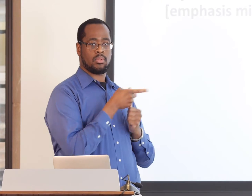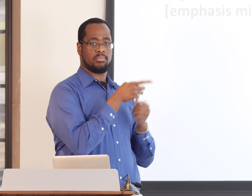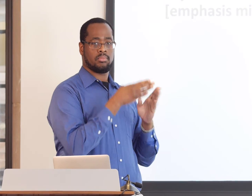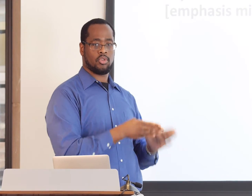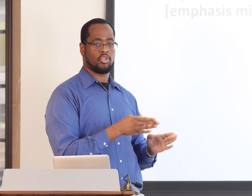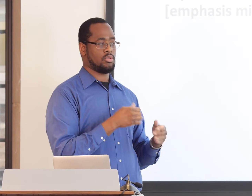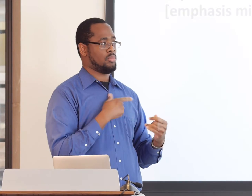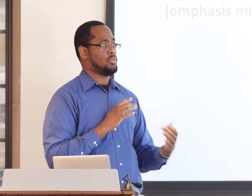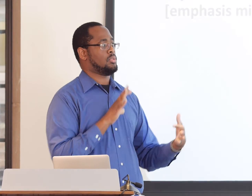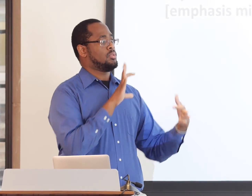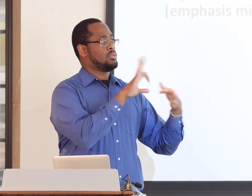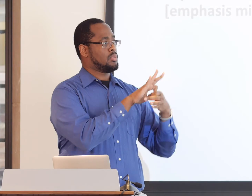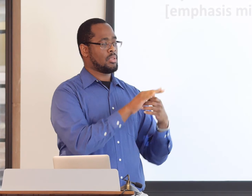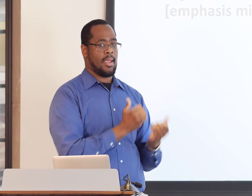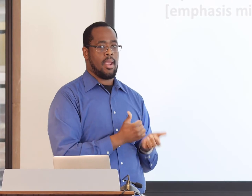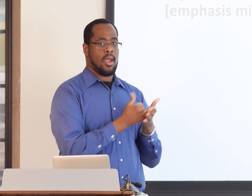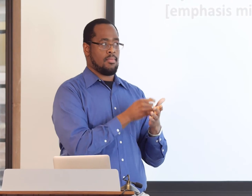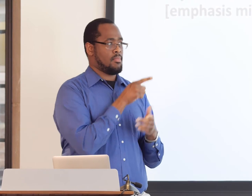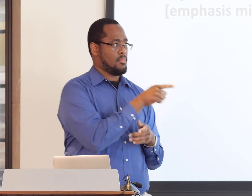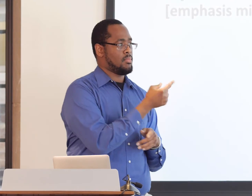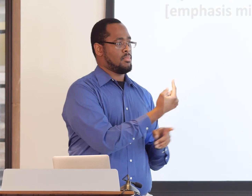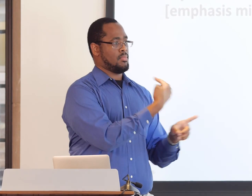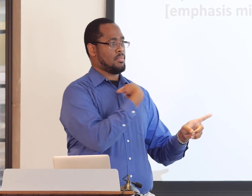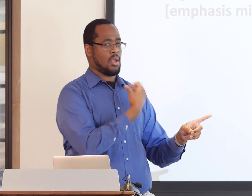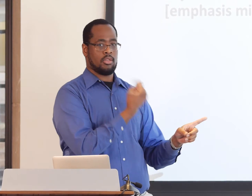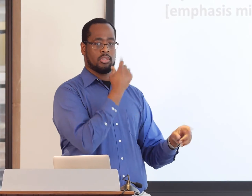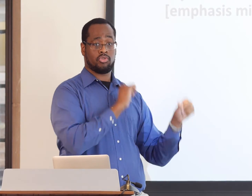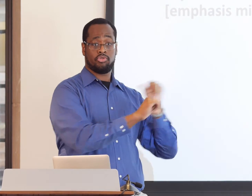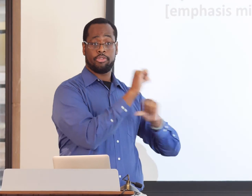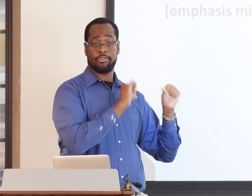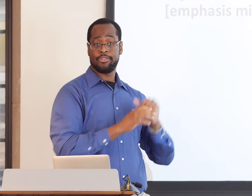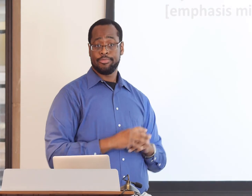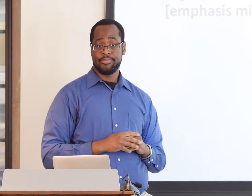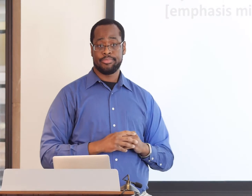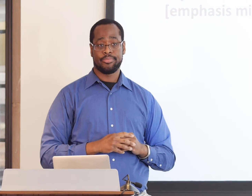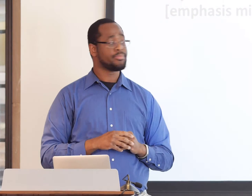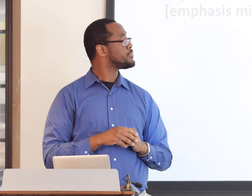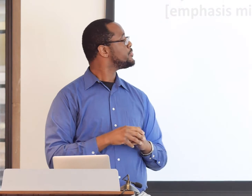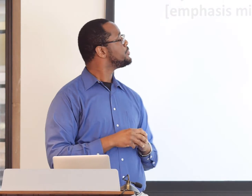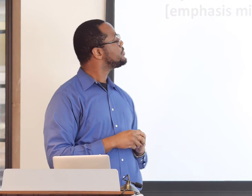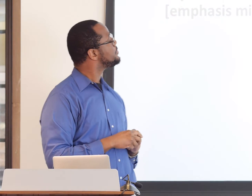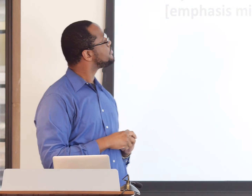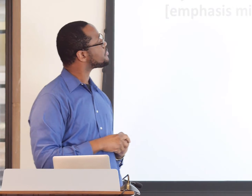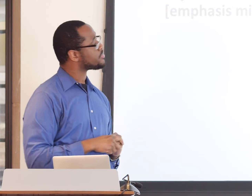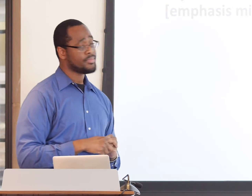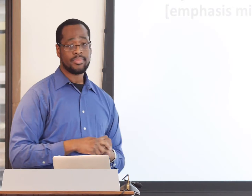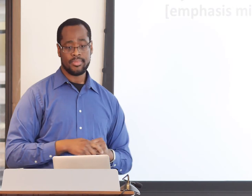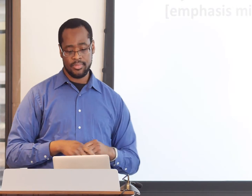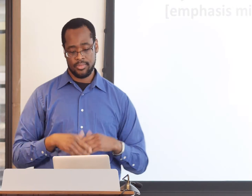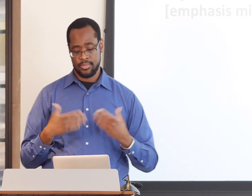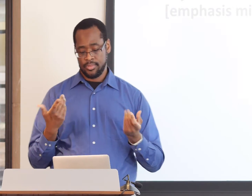and how that will affect how I interact with that other person socially.